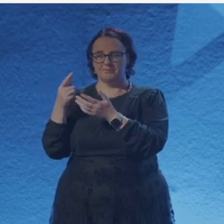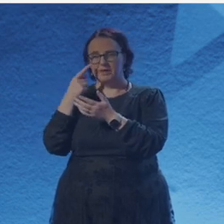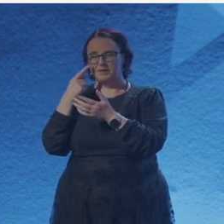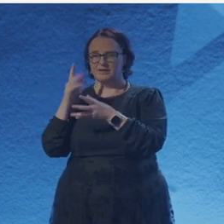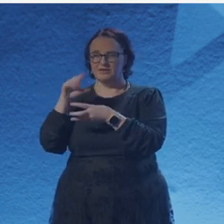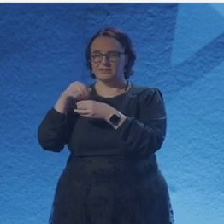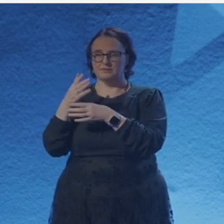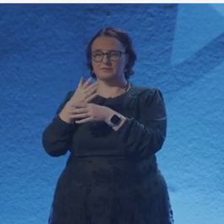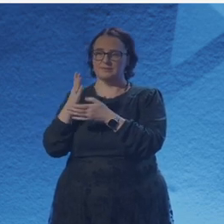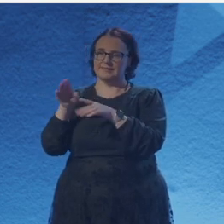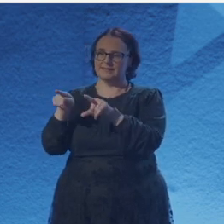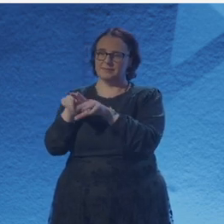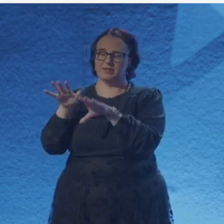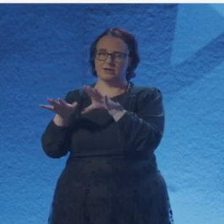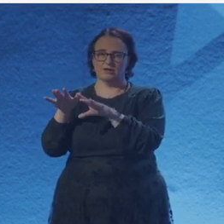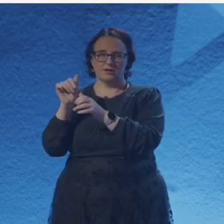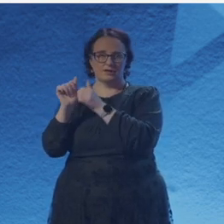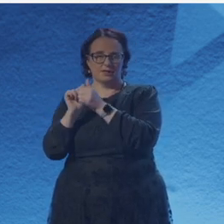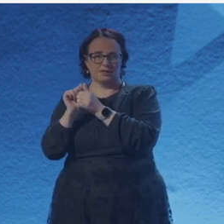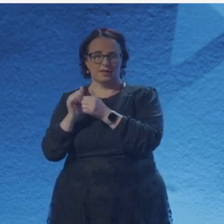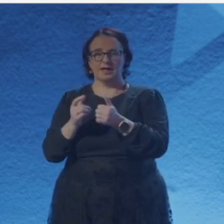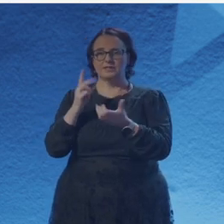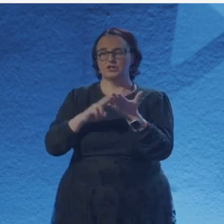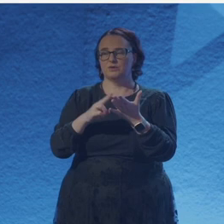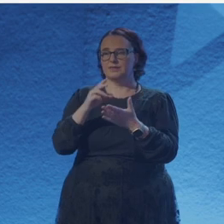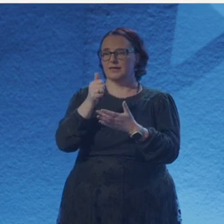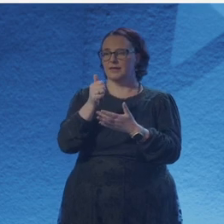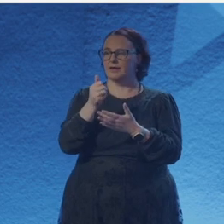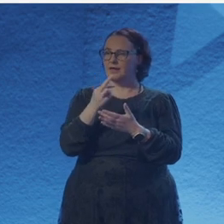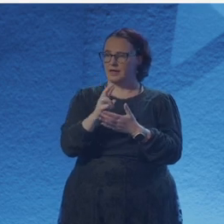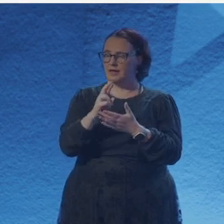The adults are enthralled, the children are appalled.